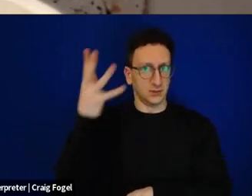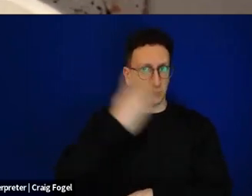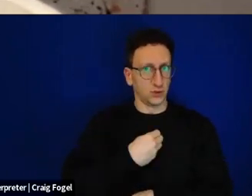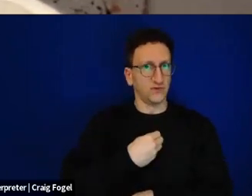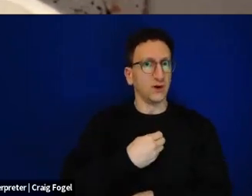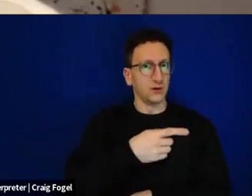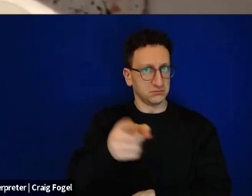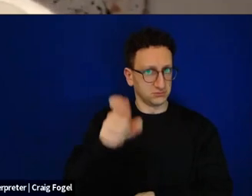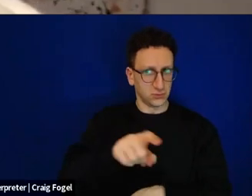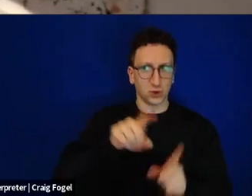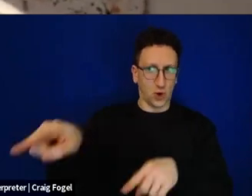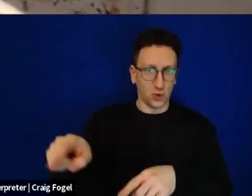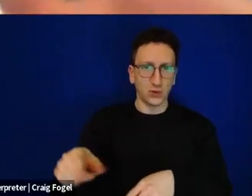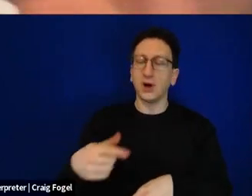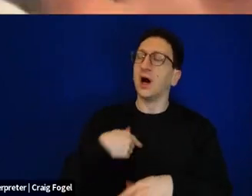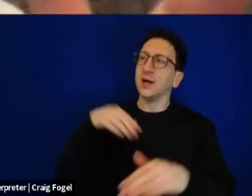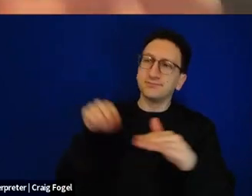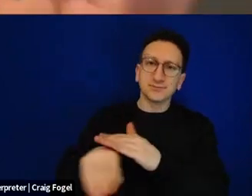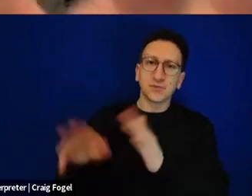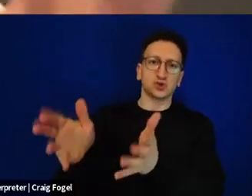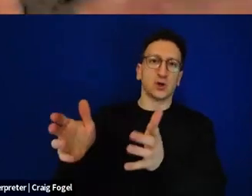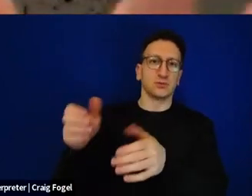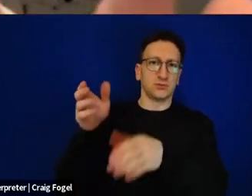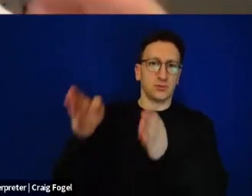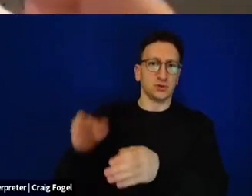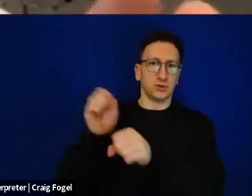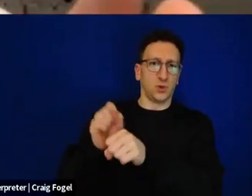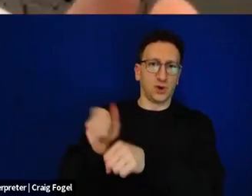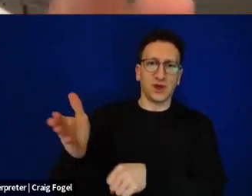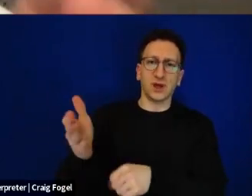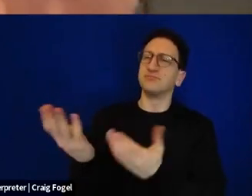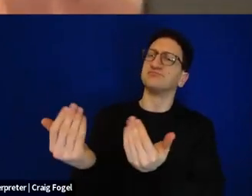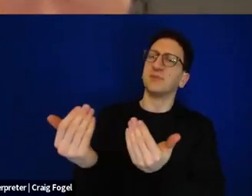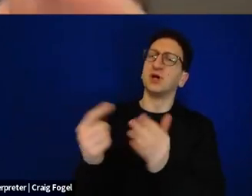And I went to the archivist and I said, can you please pull out all the Haggadot that were written